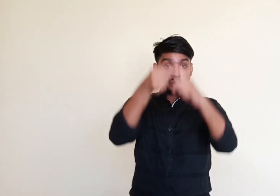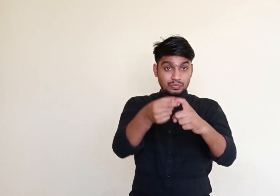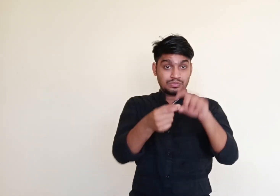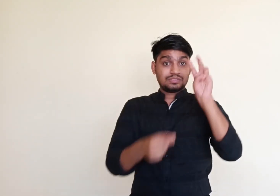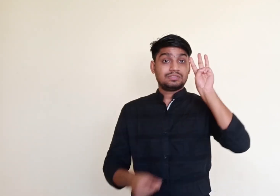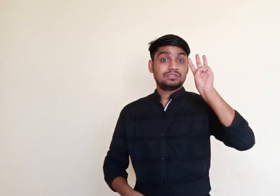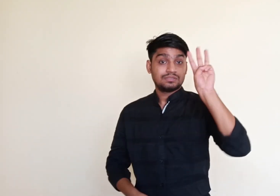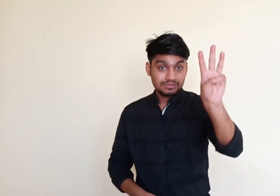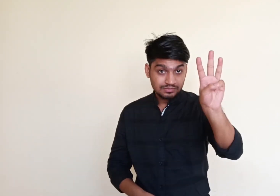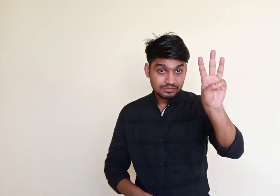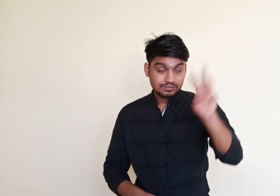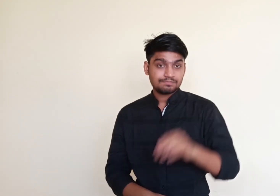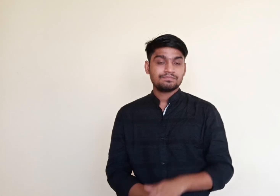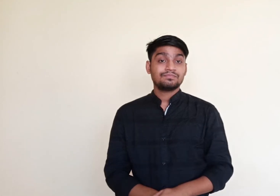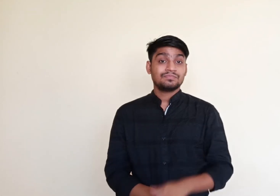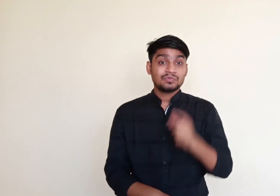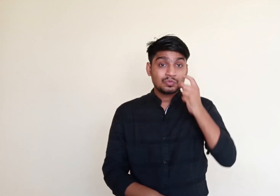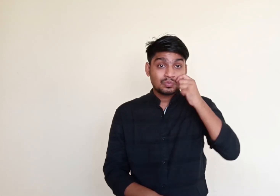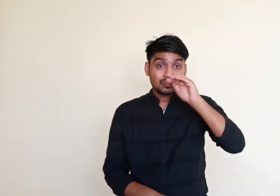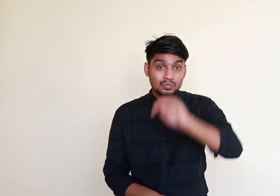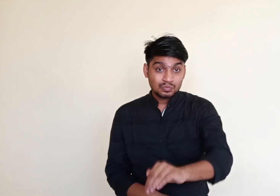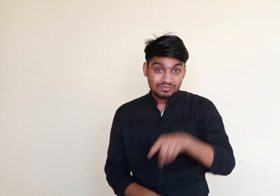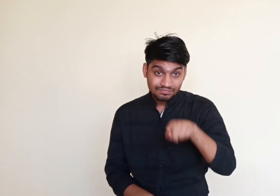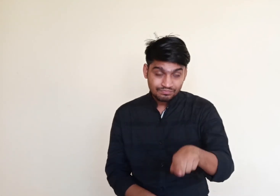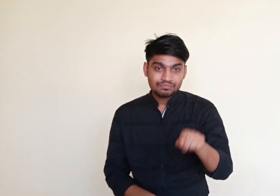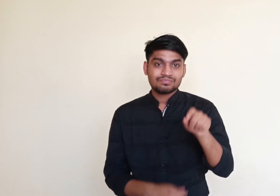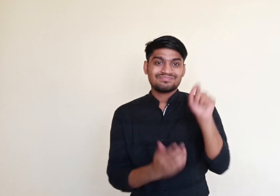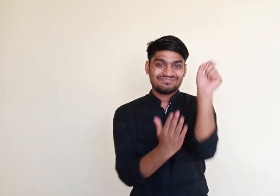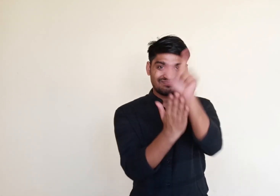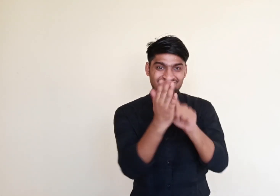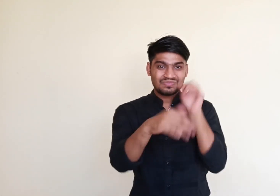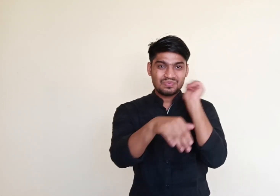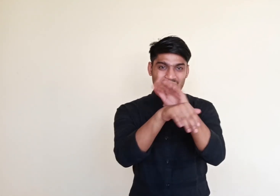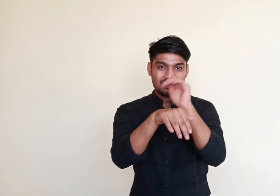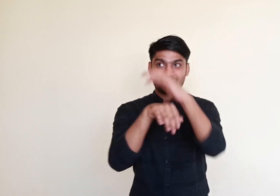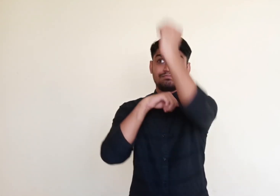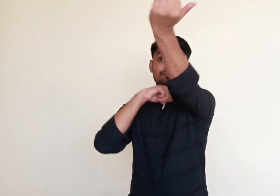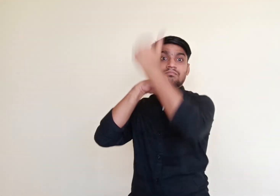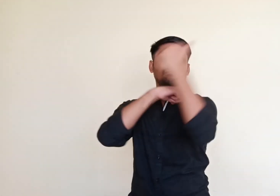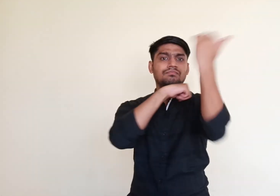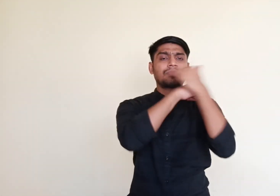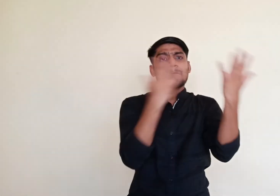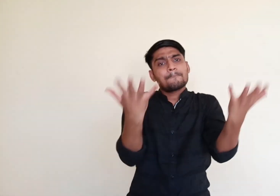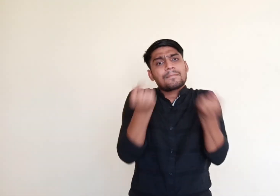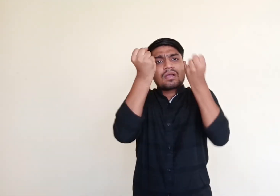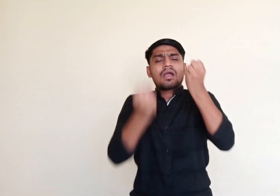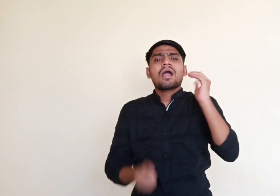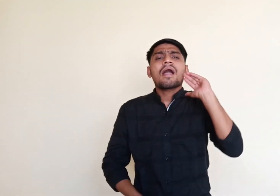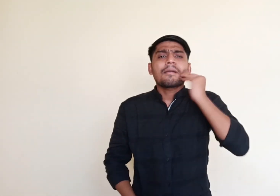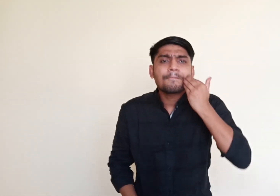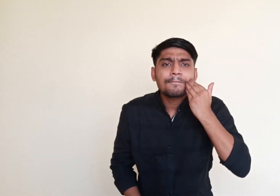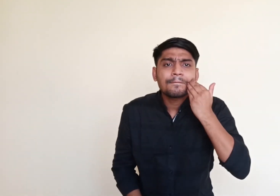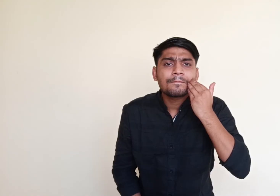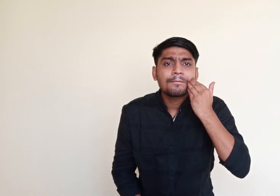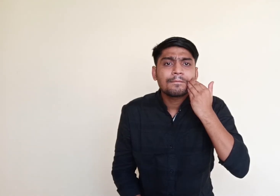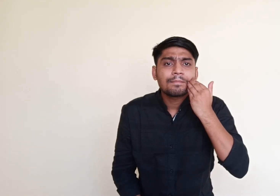Q3. When did the child get the letters?